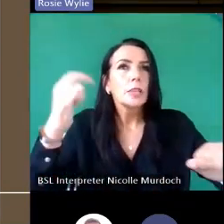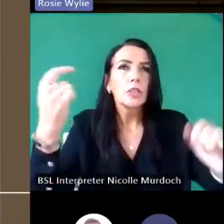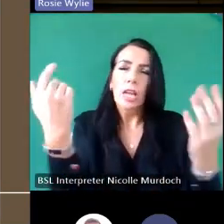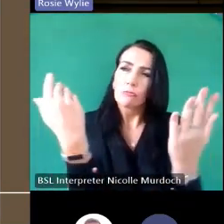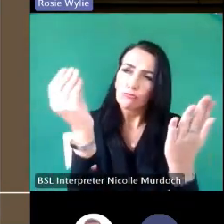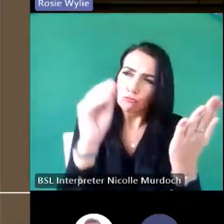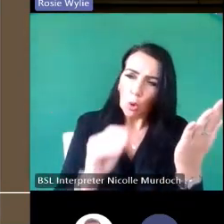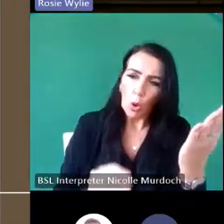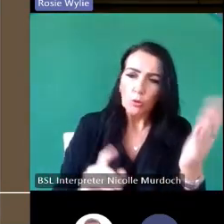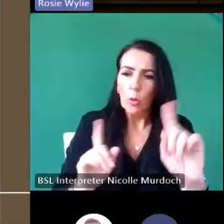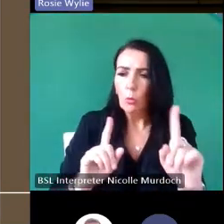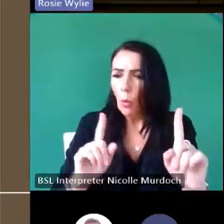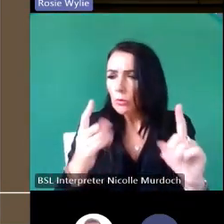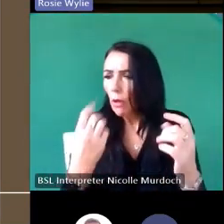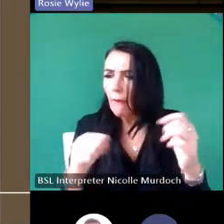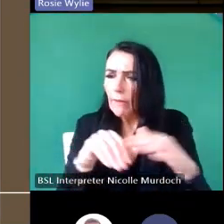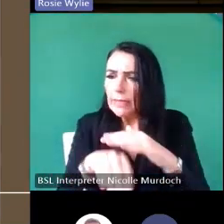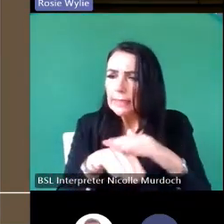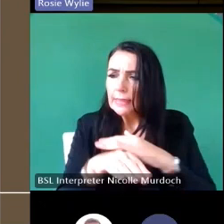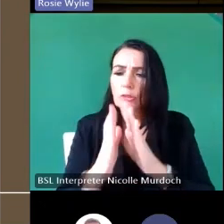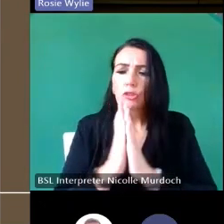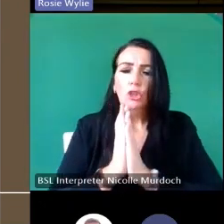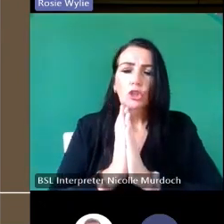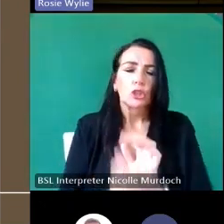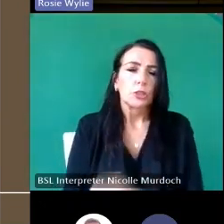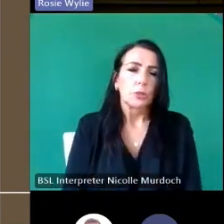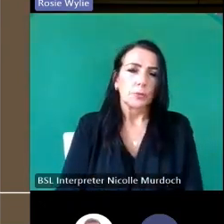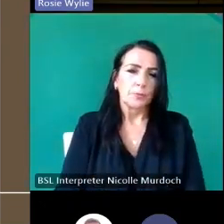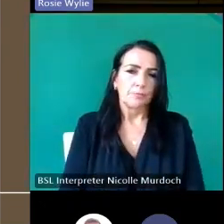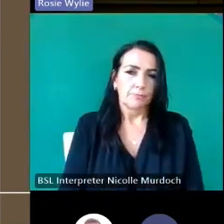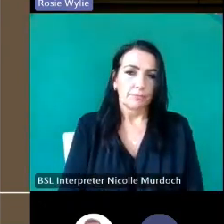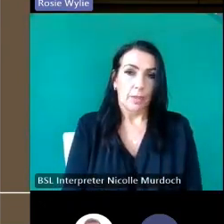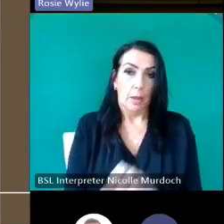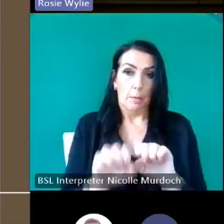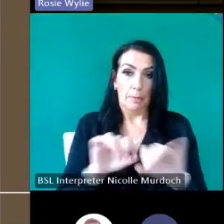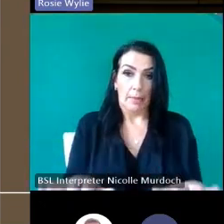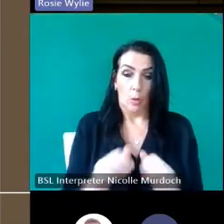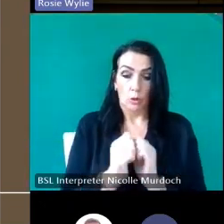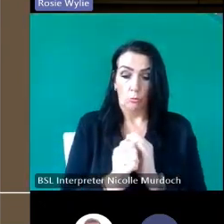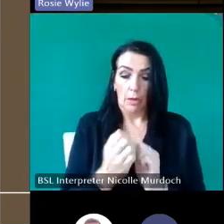uh these objects um so we launched it in March of 2020 when something else came along at the same